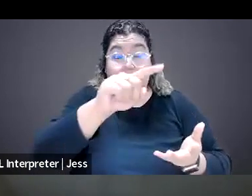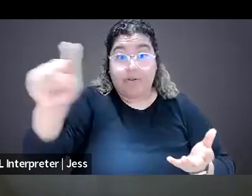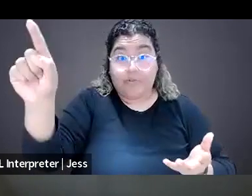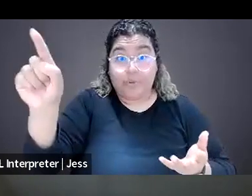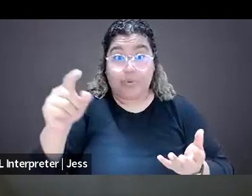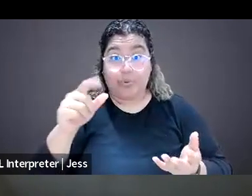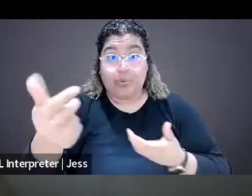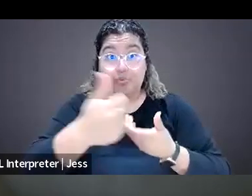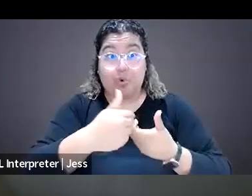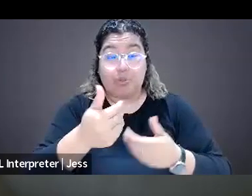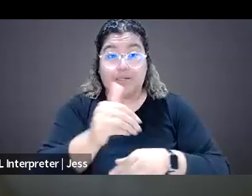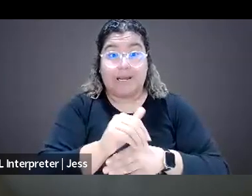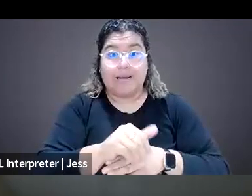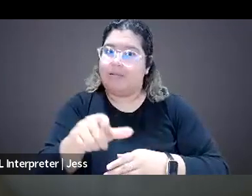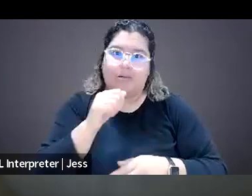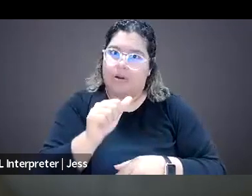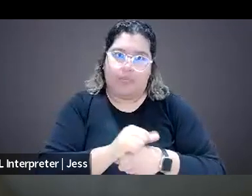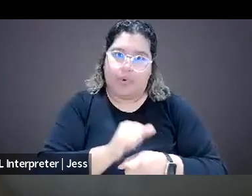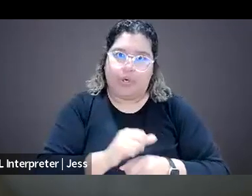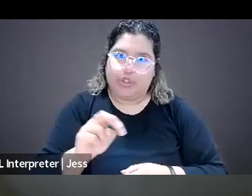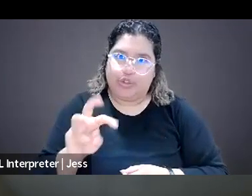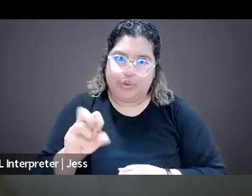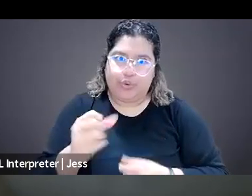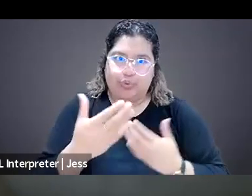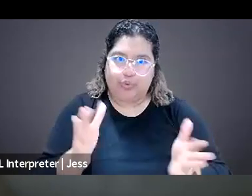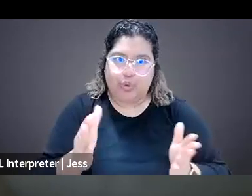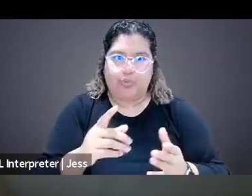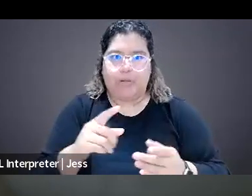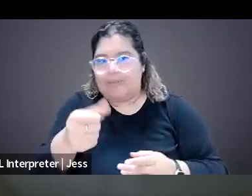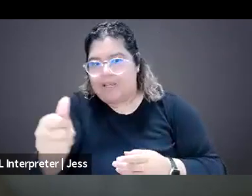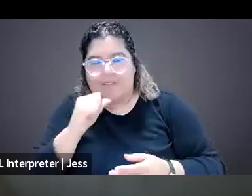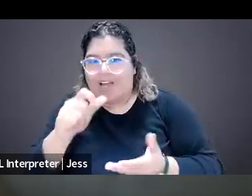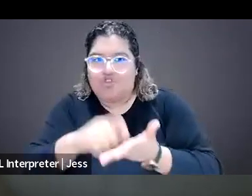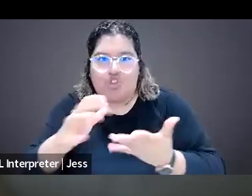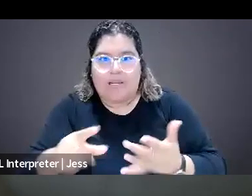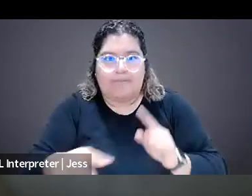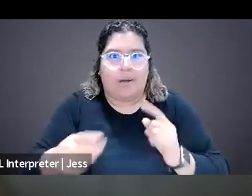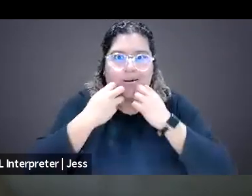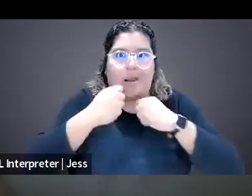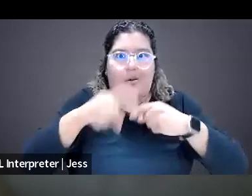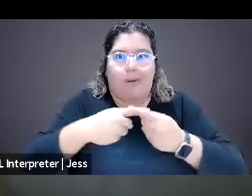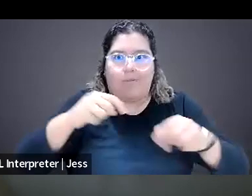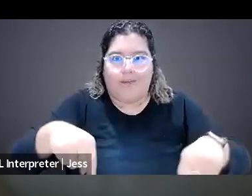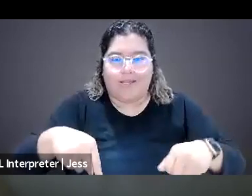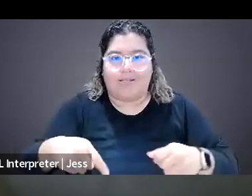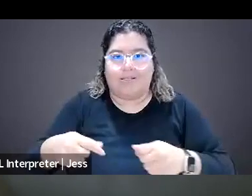are not working in newsrooms or working as journalists but who care about this issue both from on an individual level but also on a societal level.